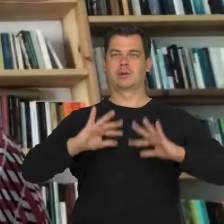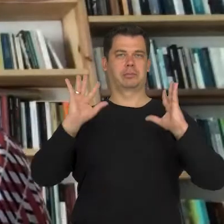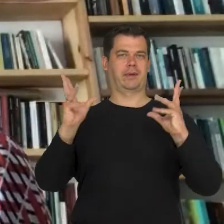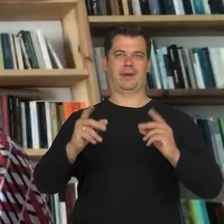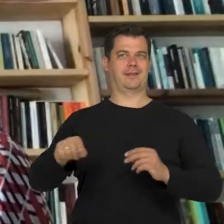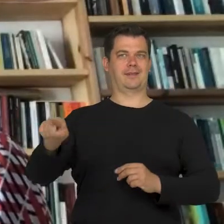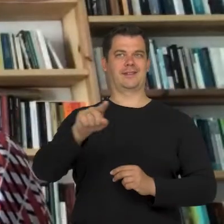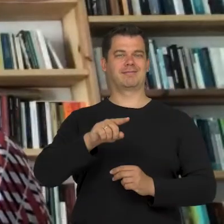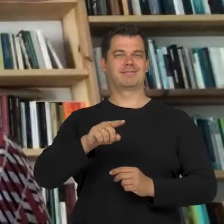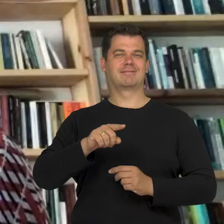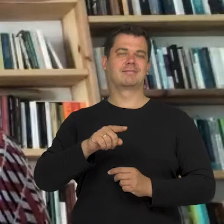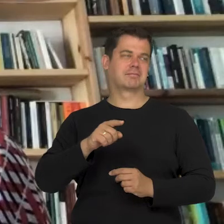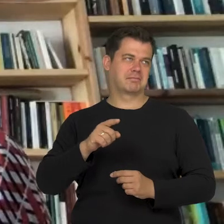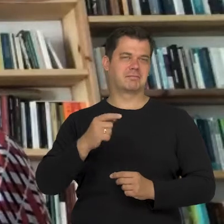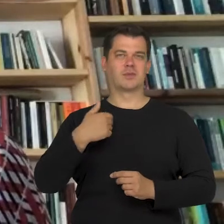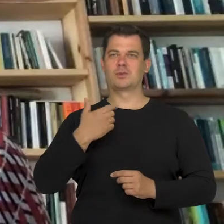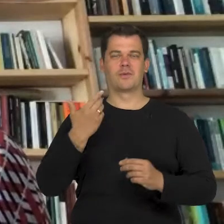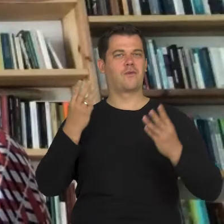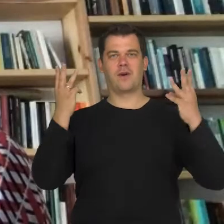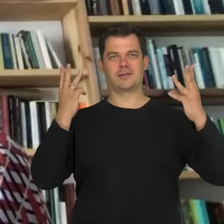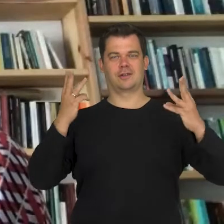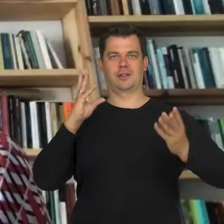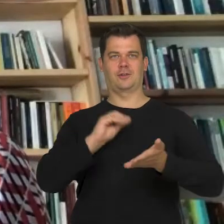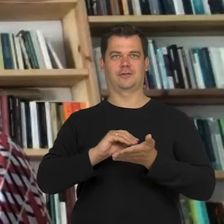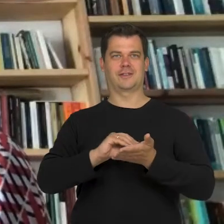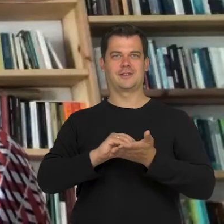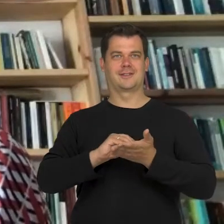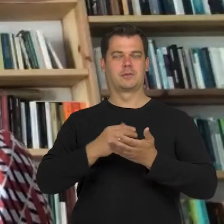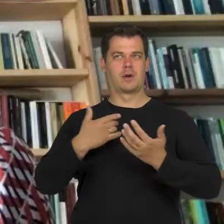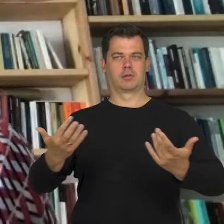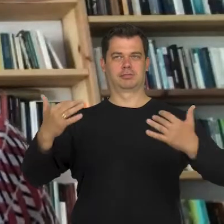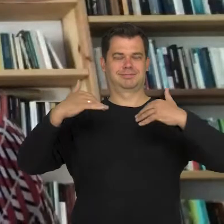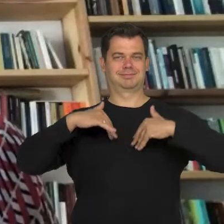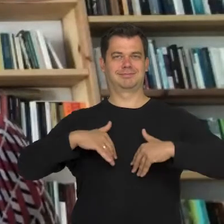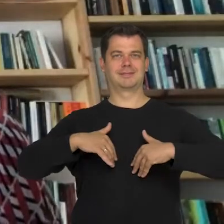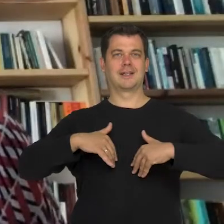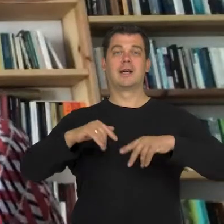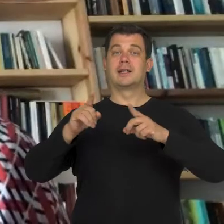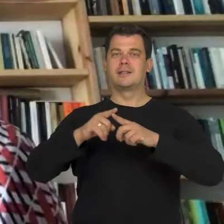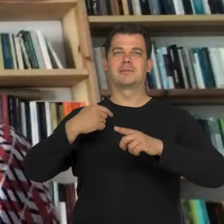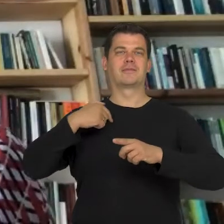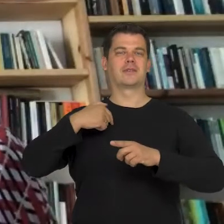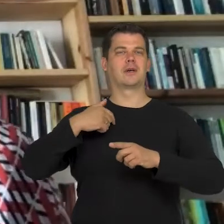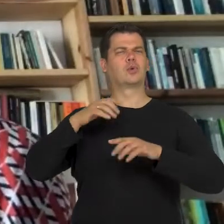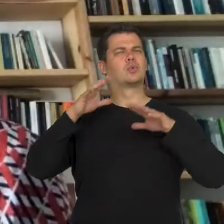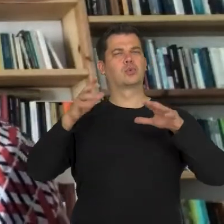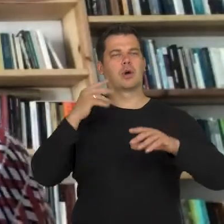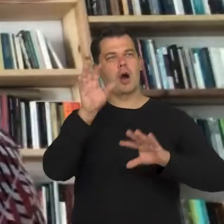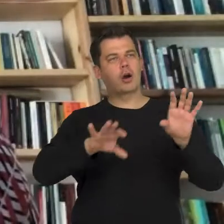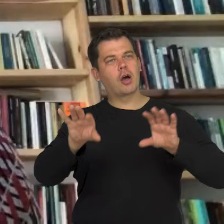This was a very important aesthetical experience for me. Of course, because I watch and read a lot